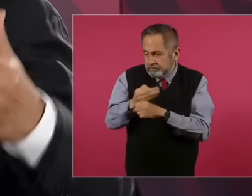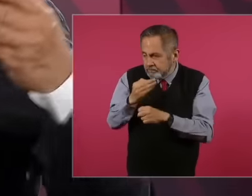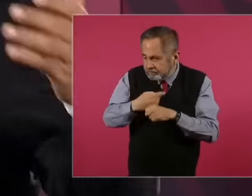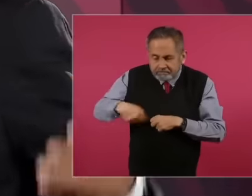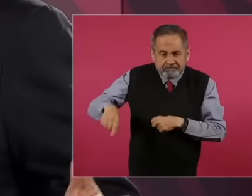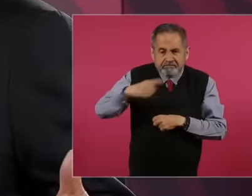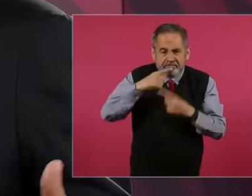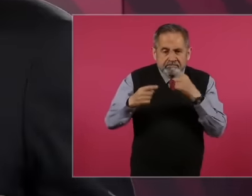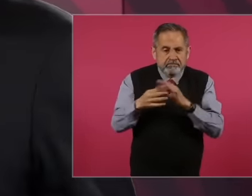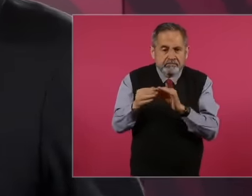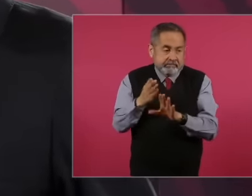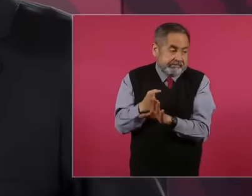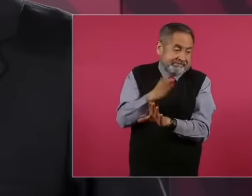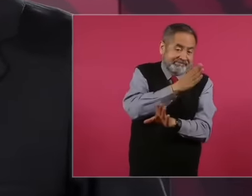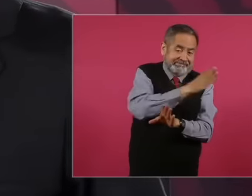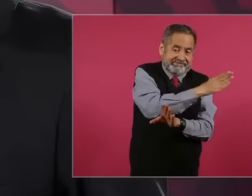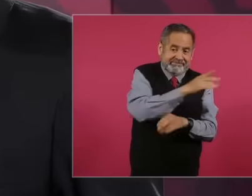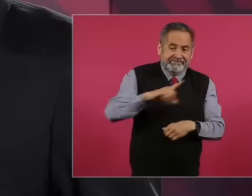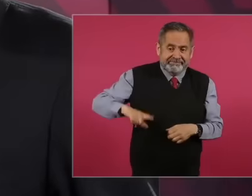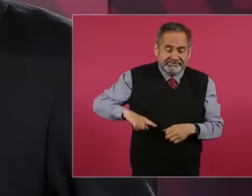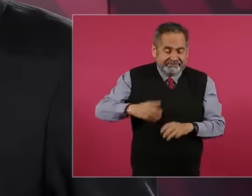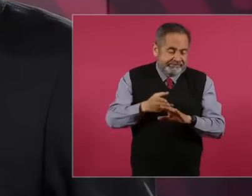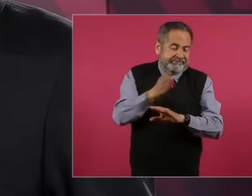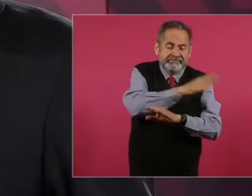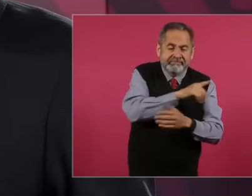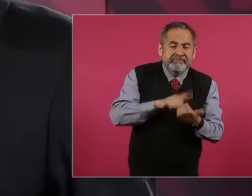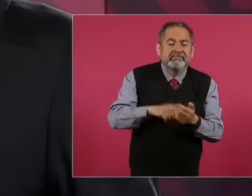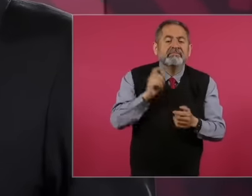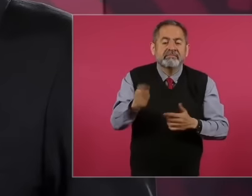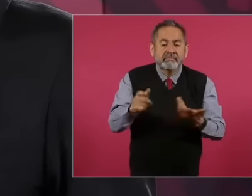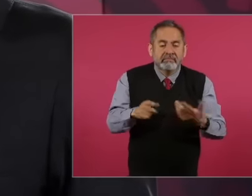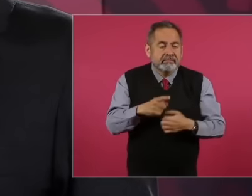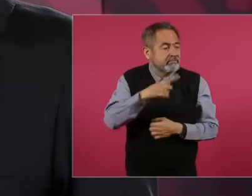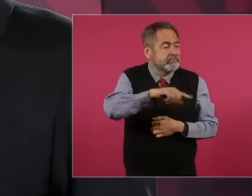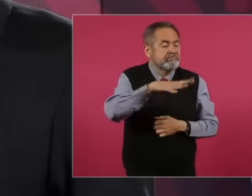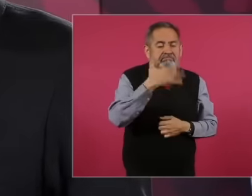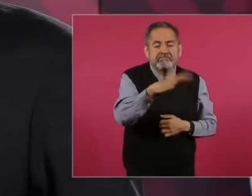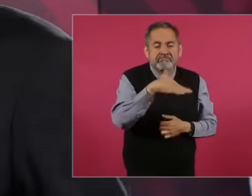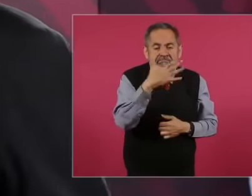governments corruption was the